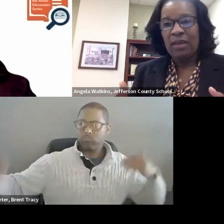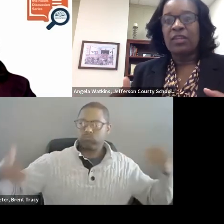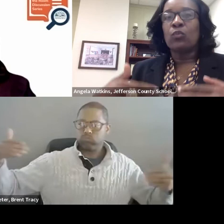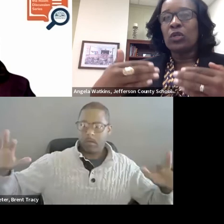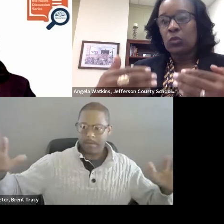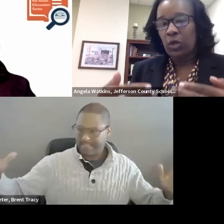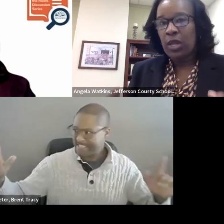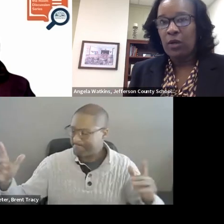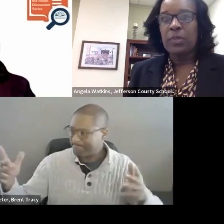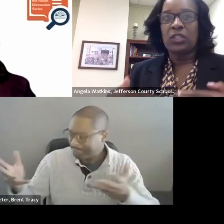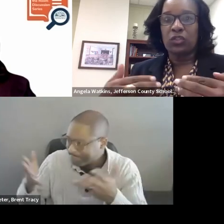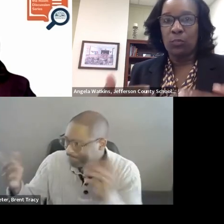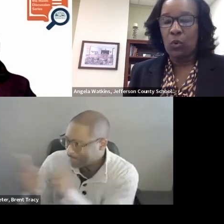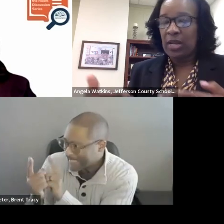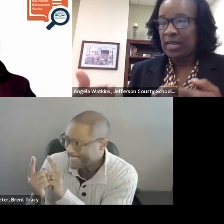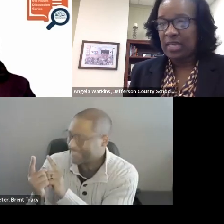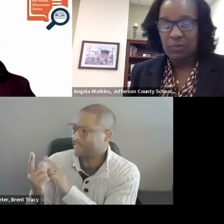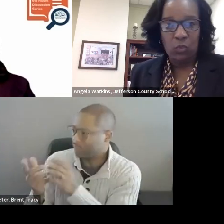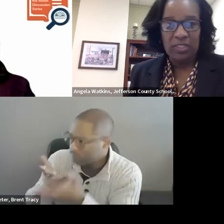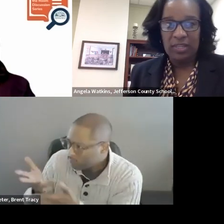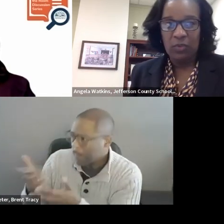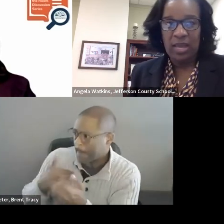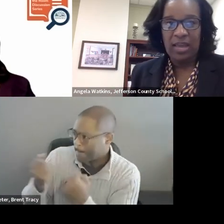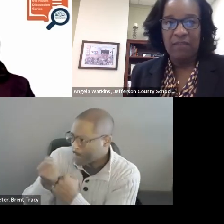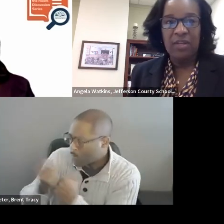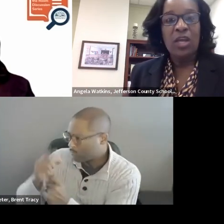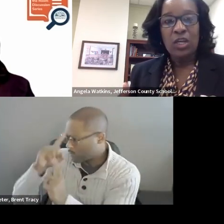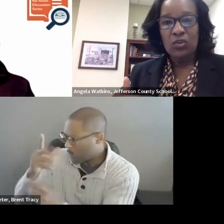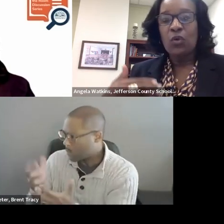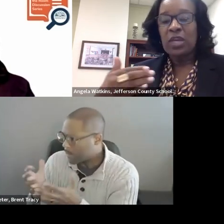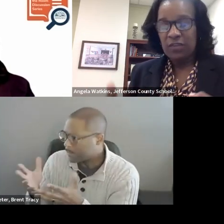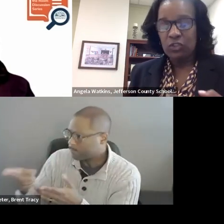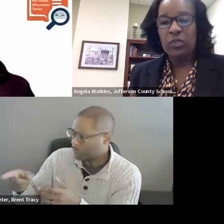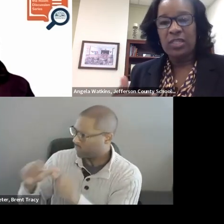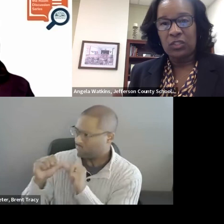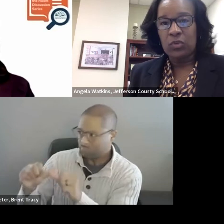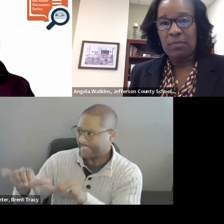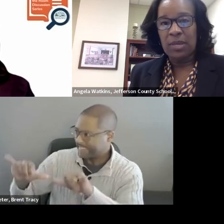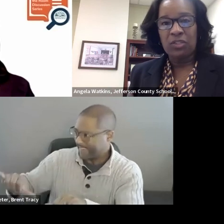We are helping to support to keep the ones that we have. And eventually this will get better.